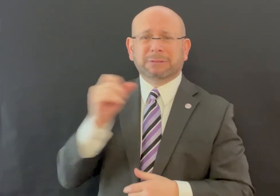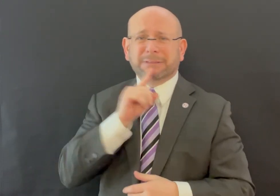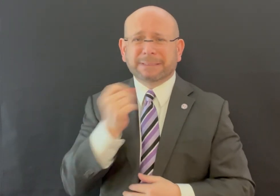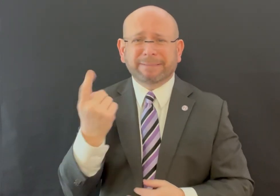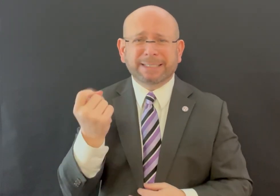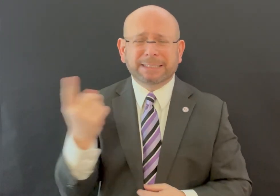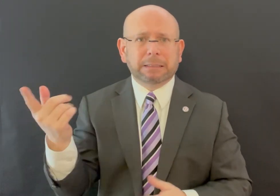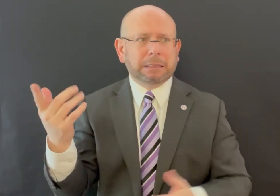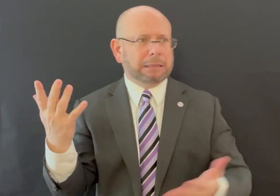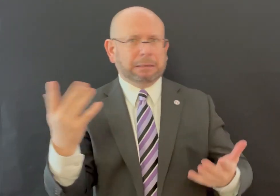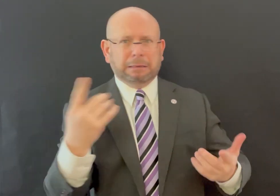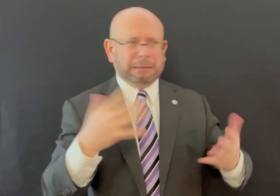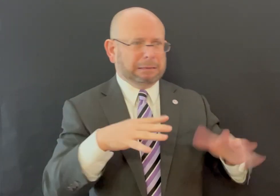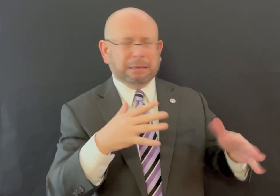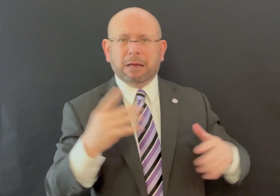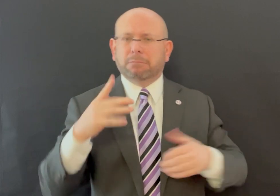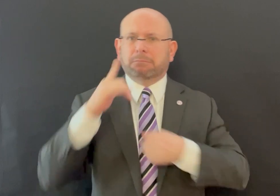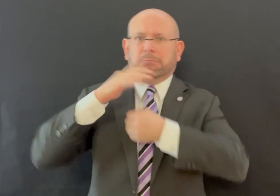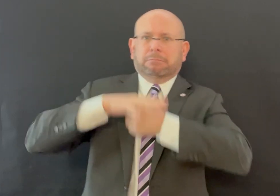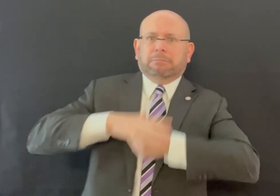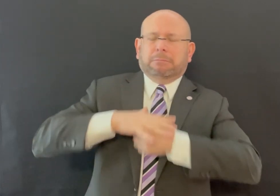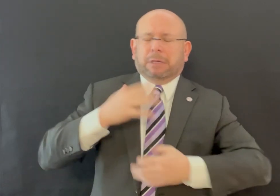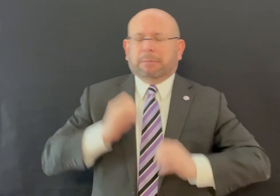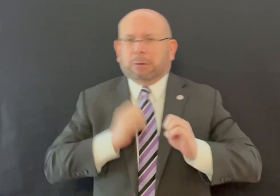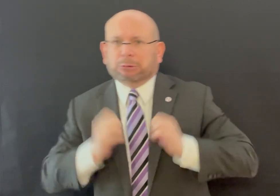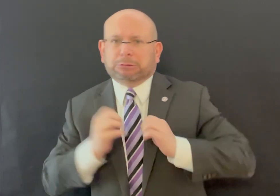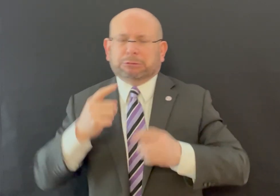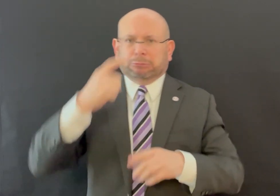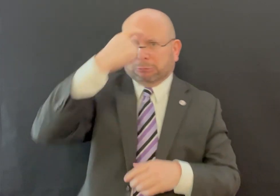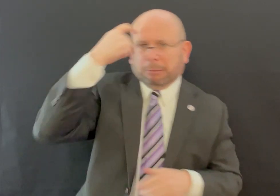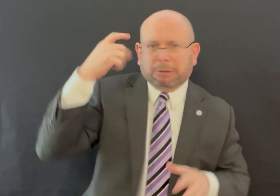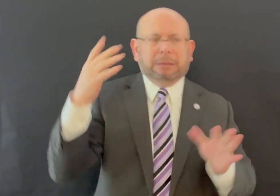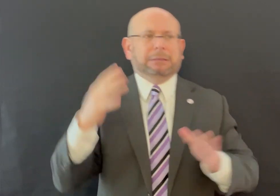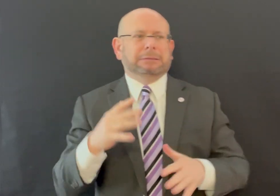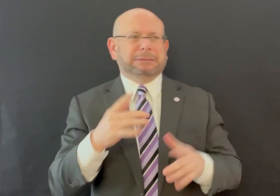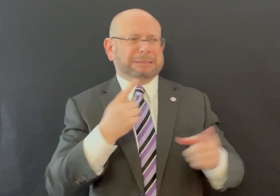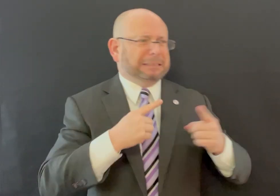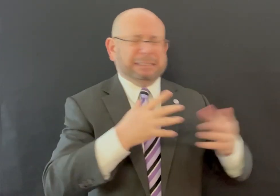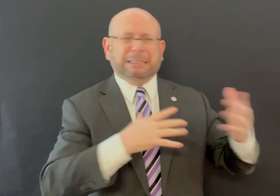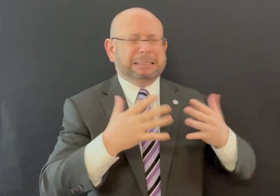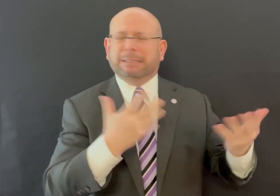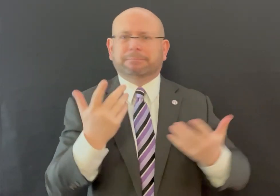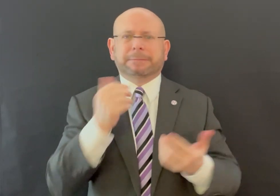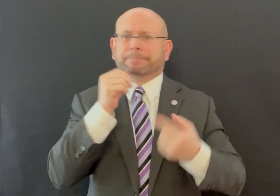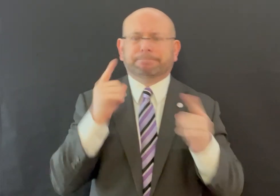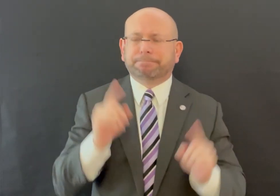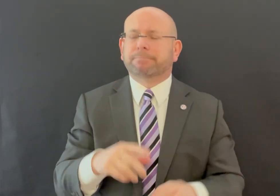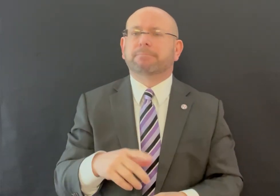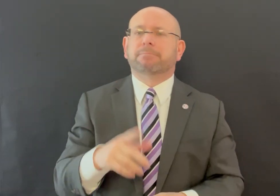The situation was stressful, emotional, and traumatic -- it was too much for Dre's daughters, let alone interpret.